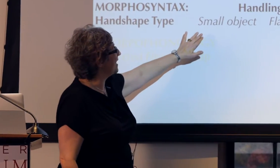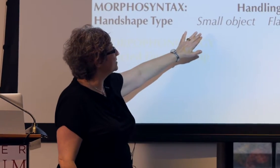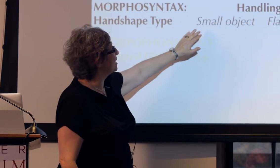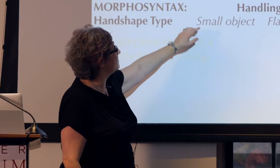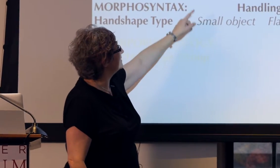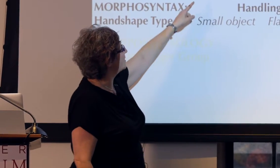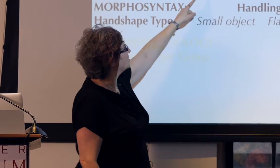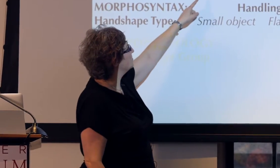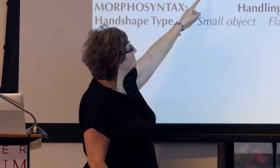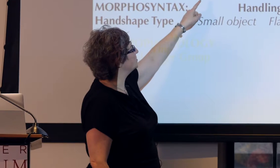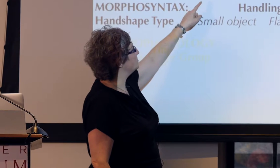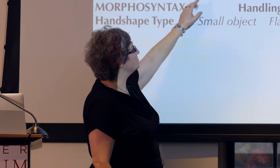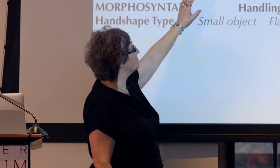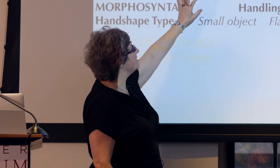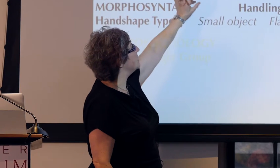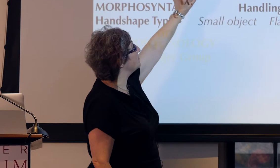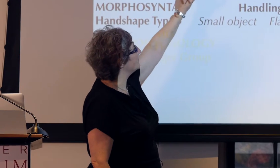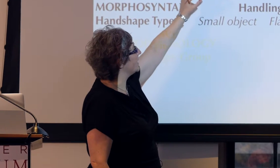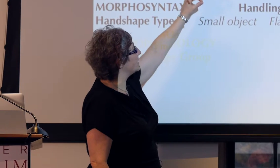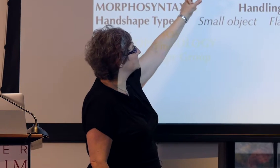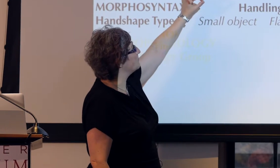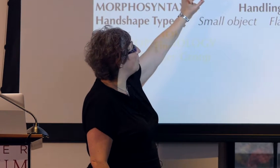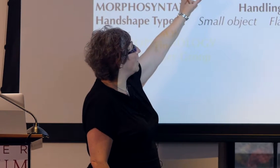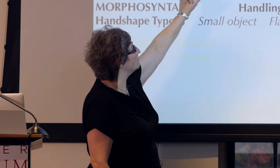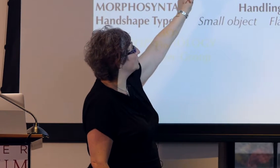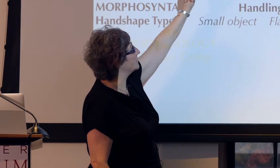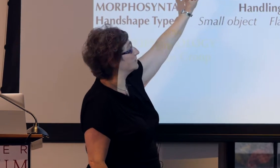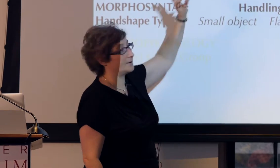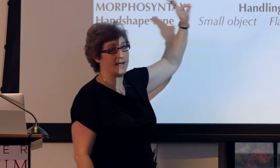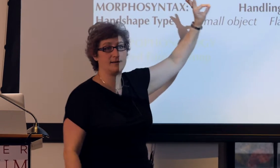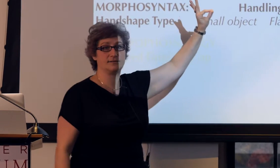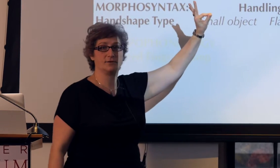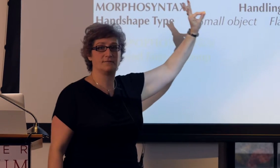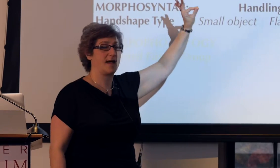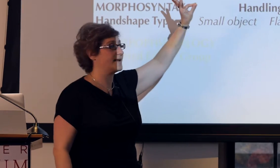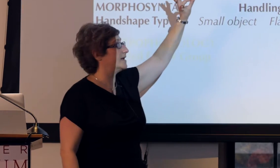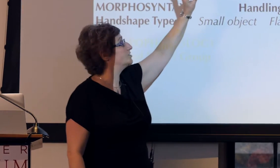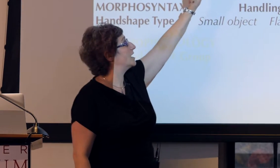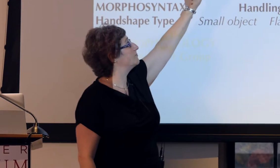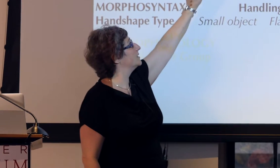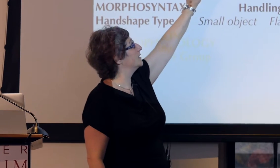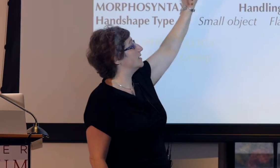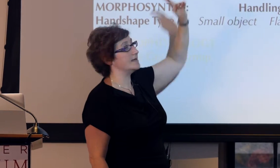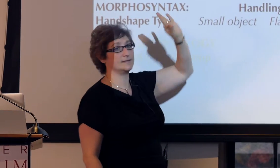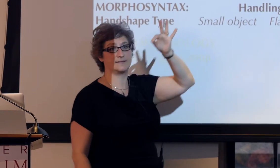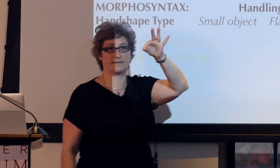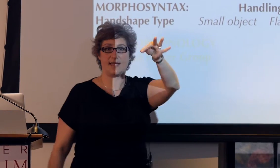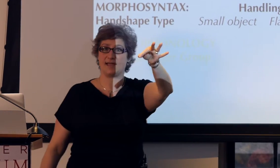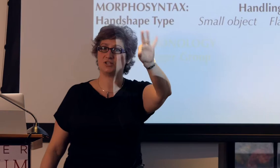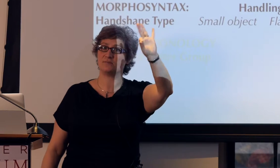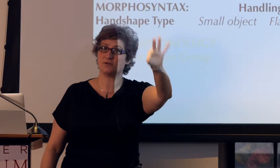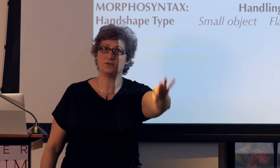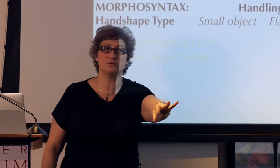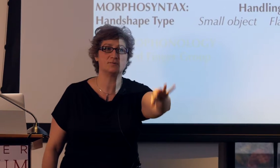of handshapes that are used to manipulate a small object, okay, so that handshape is the handshape that you use